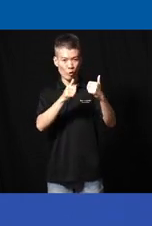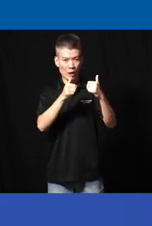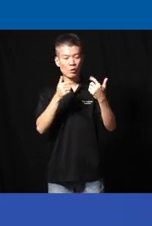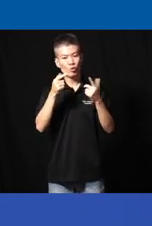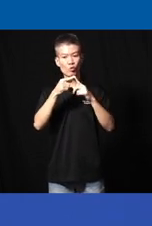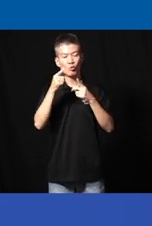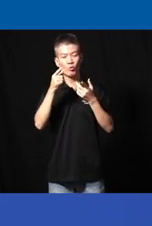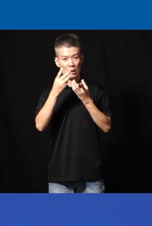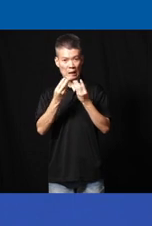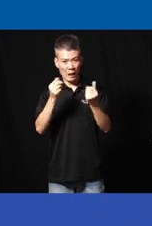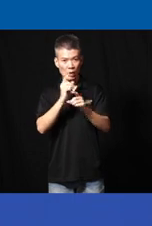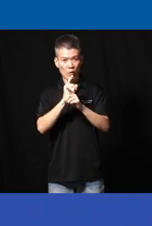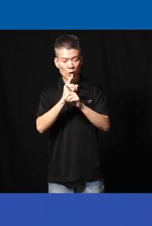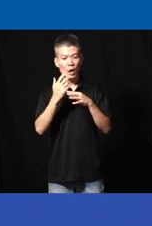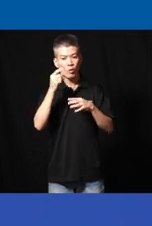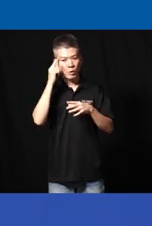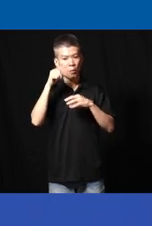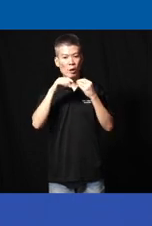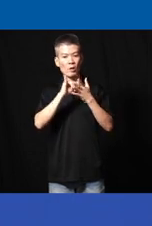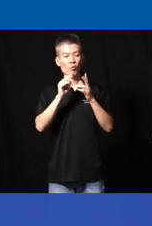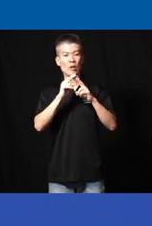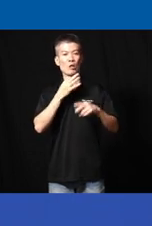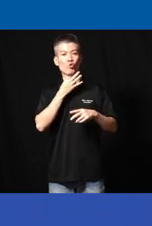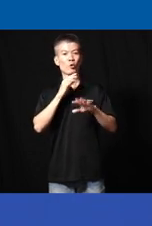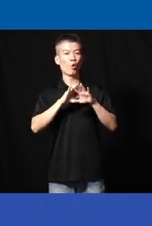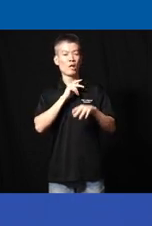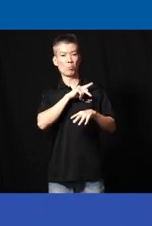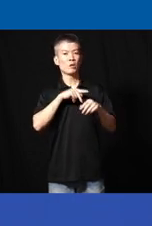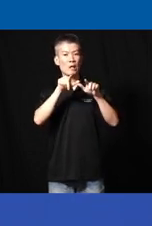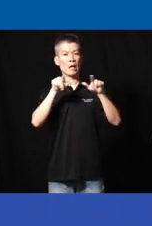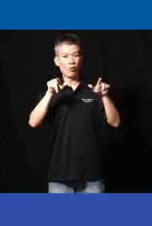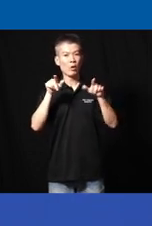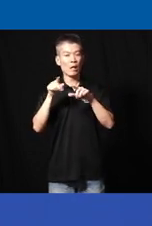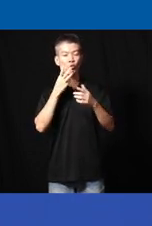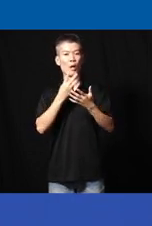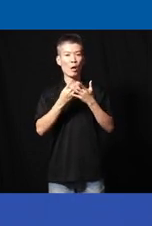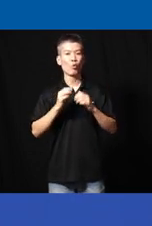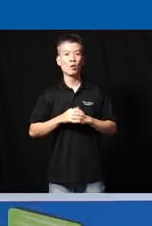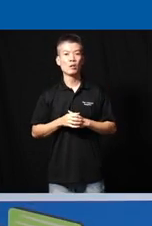tackle with right so how do you think about that I'm very curious on a personal level as well